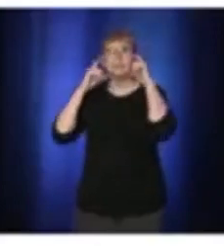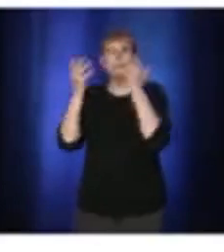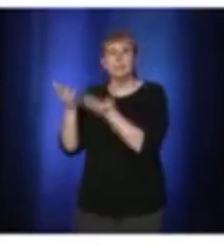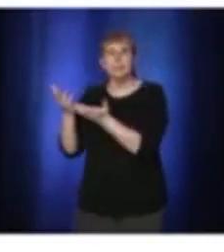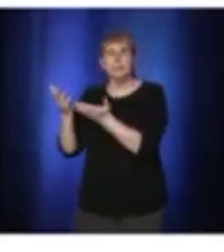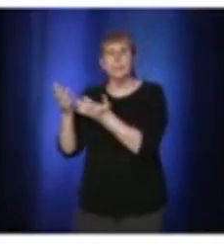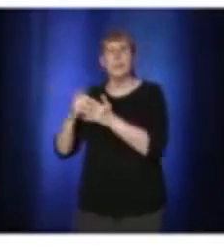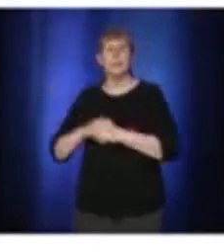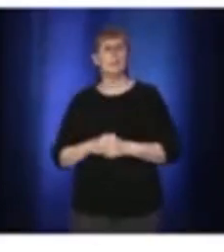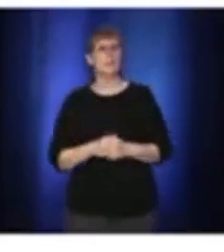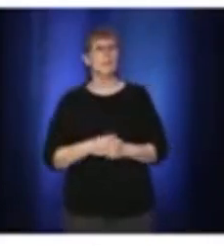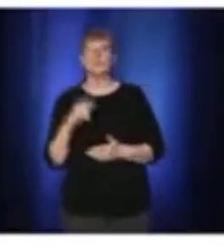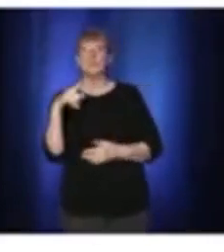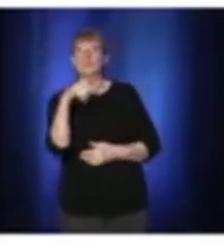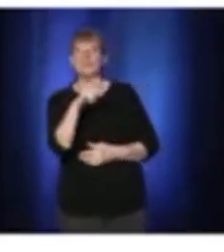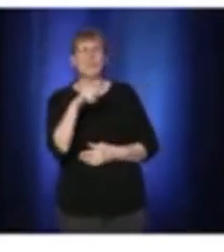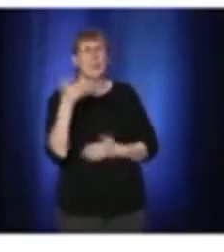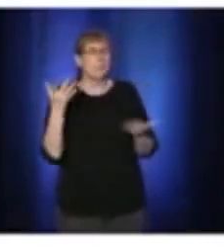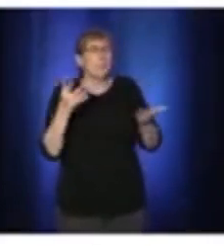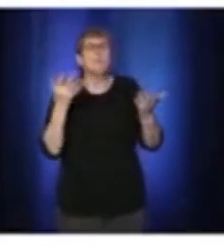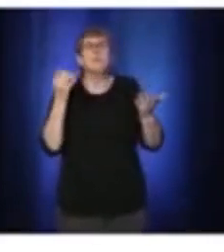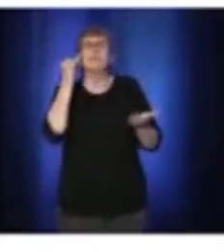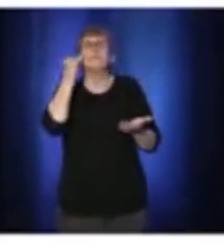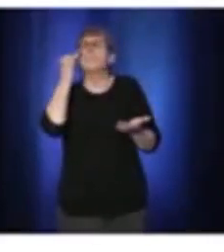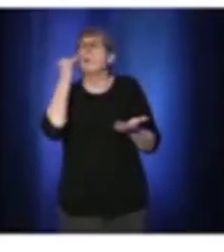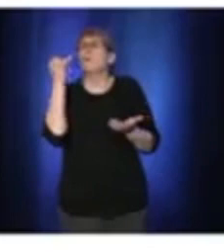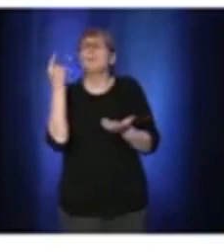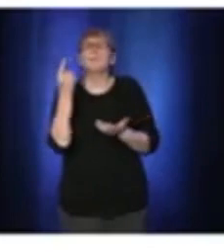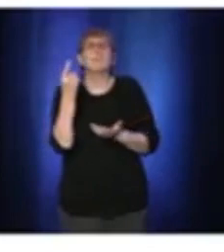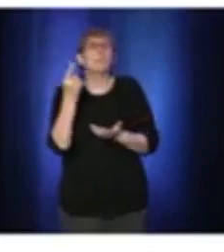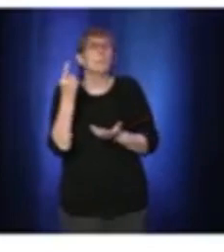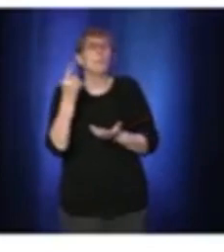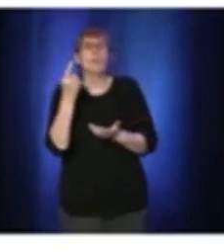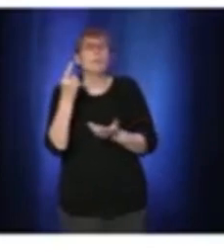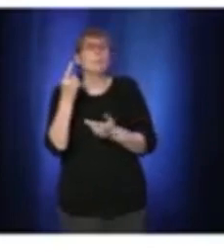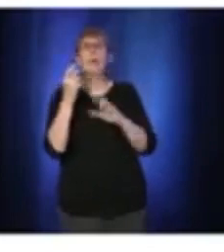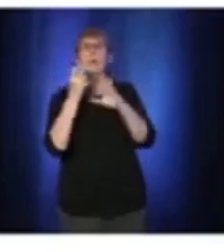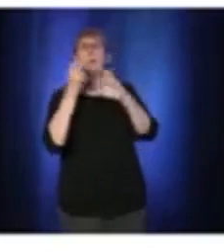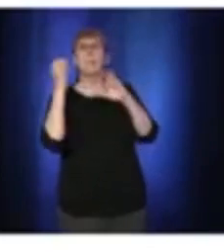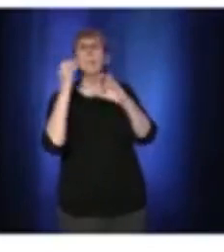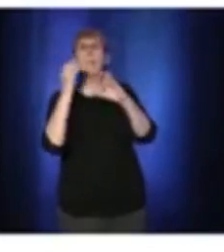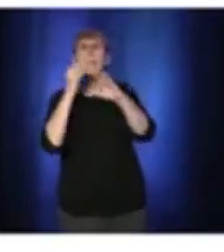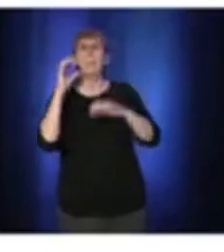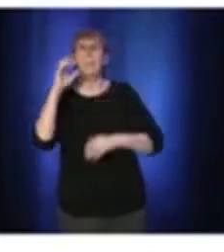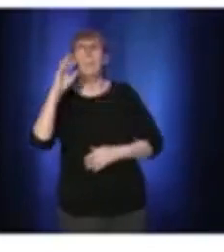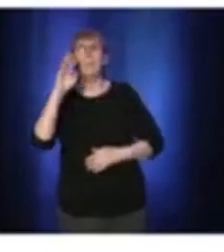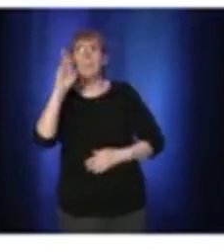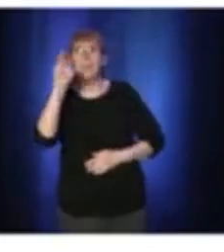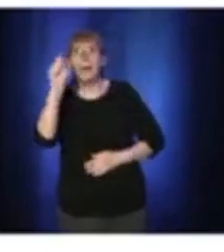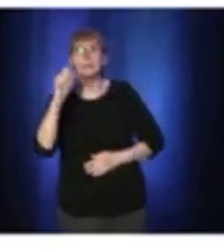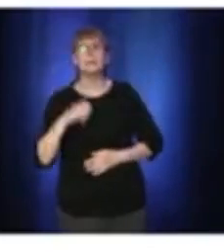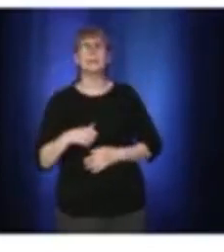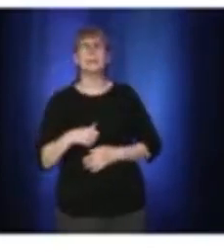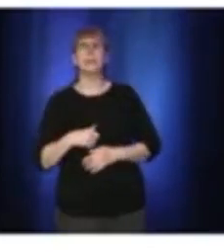is it going to work if someone wants to get on to the bus but the bus driver says well I'm not dealing with this